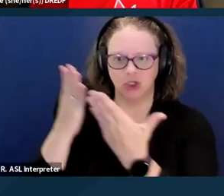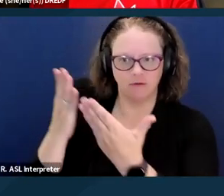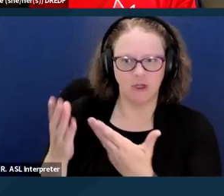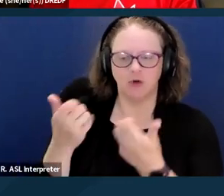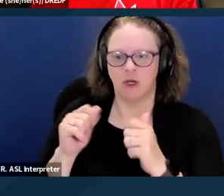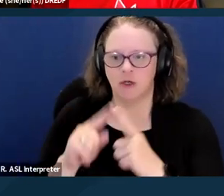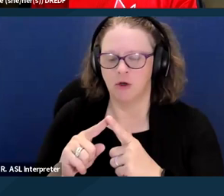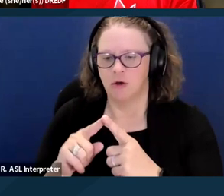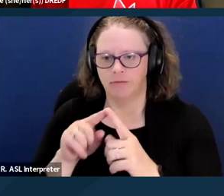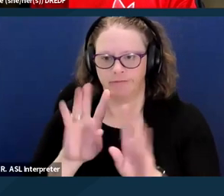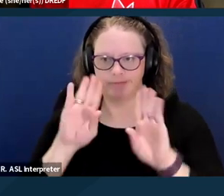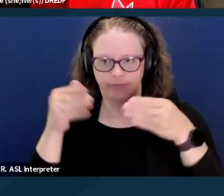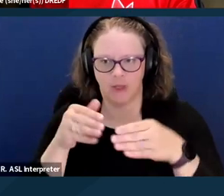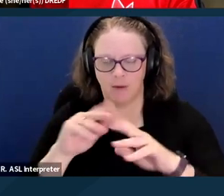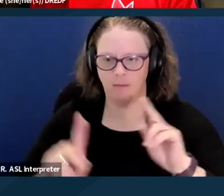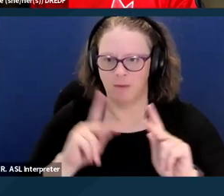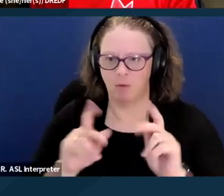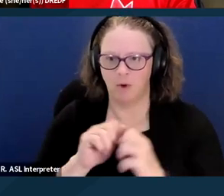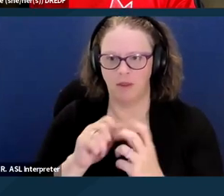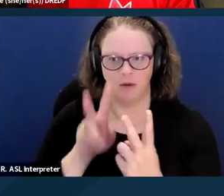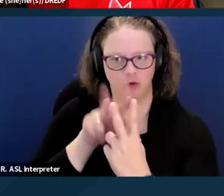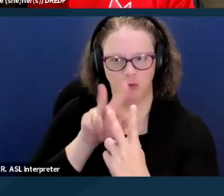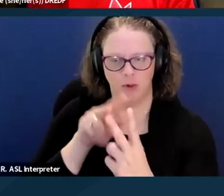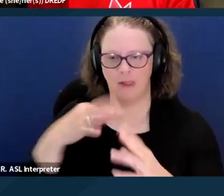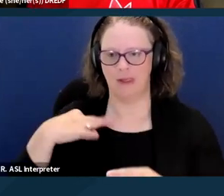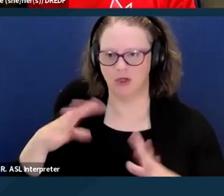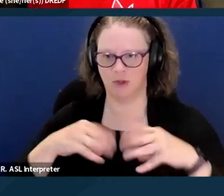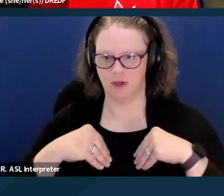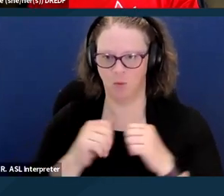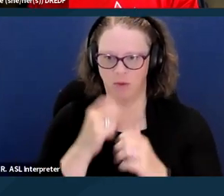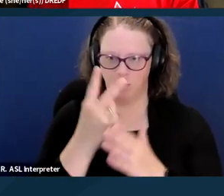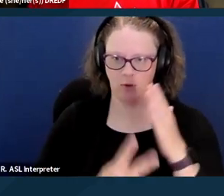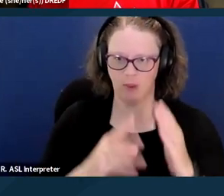for Medi-Cal and Medicare. So it isn't as if